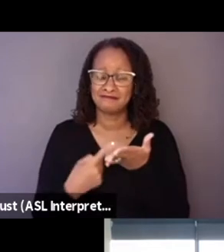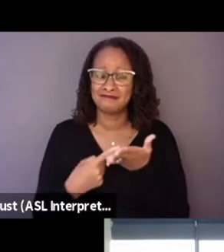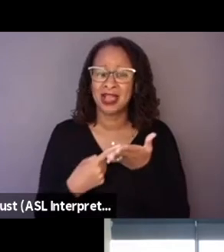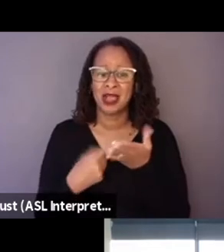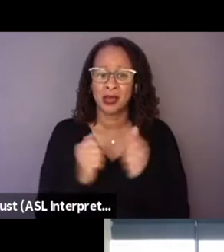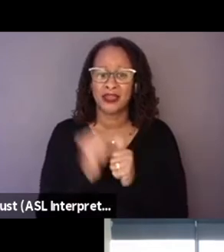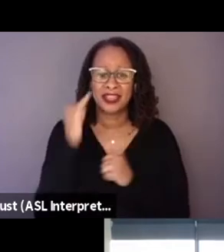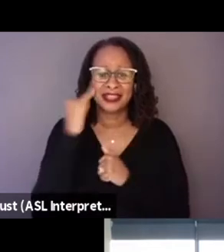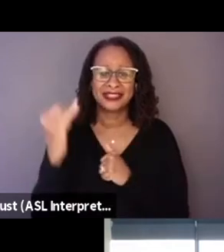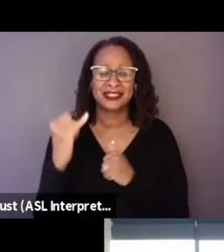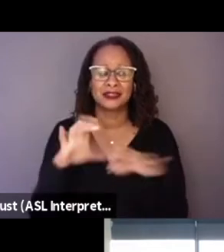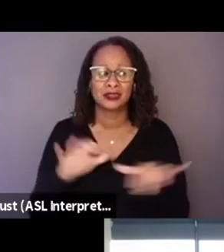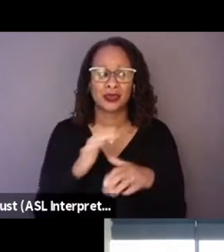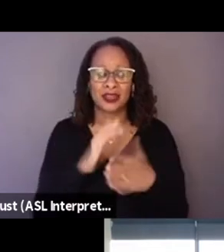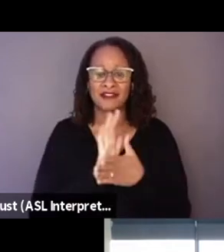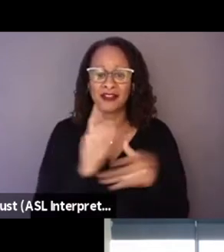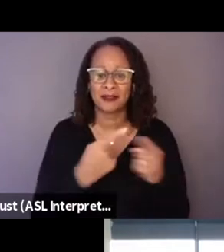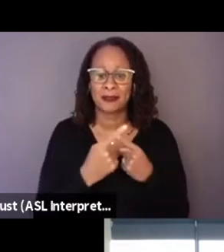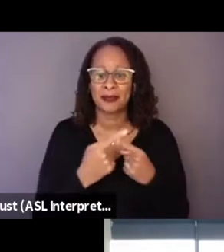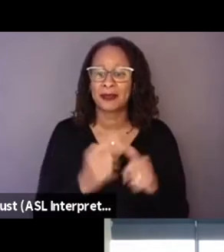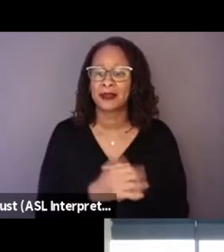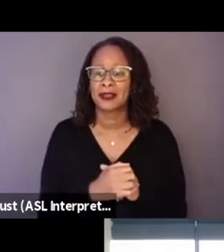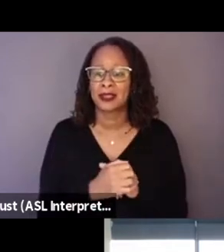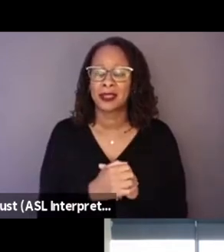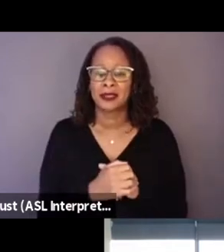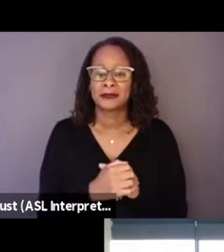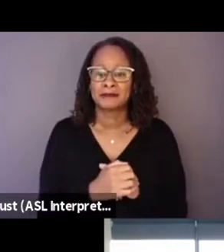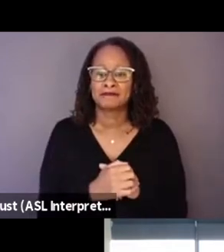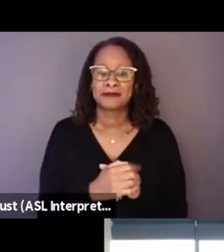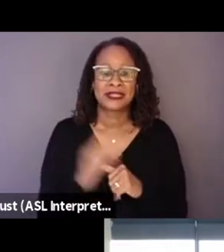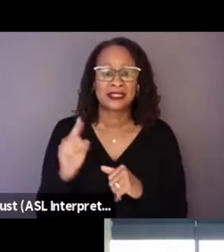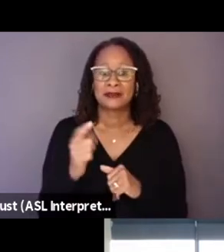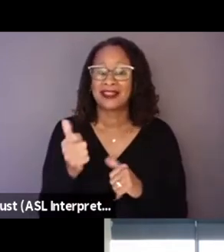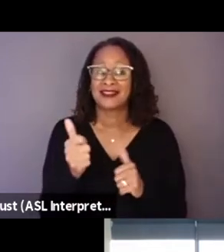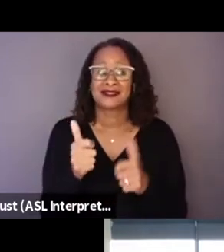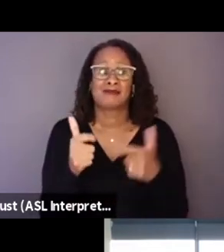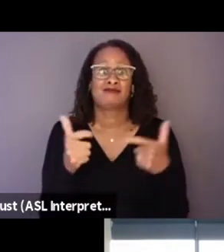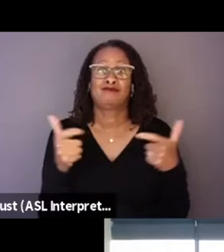about something as broad as corruption and impunity.